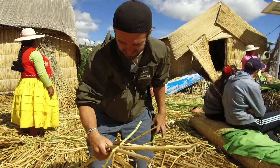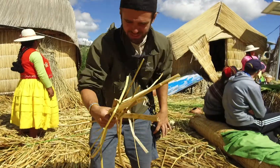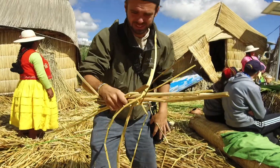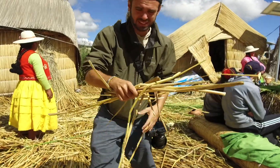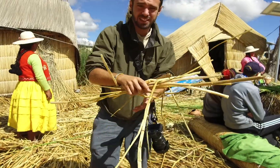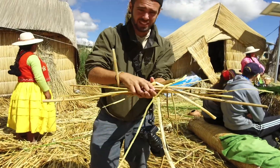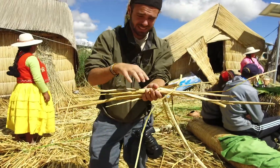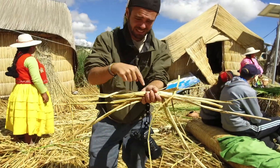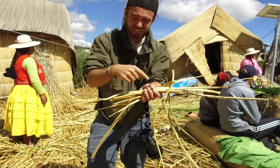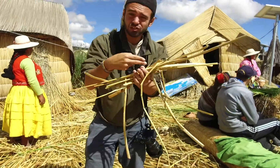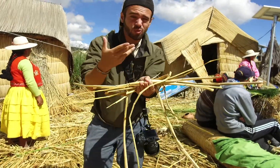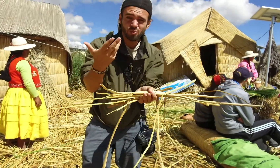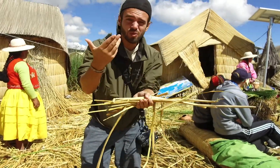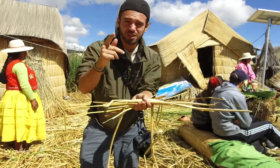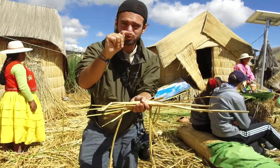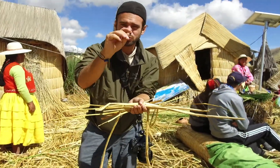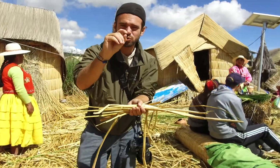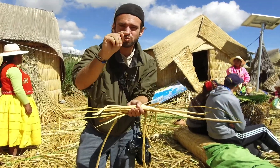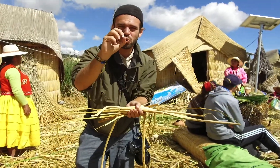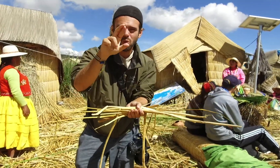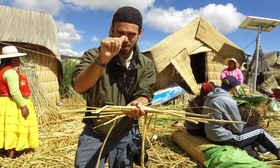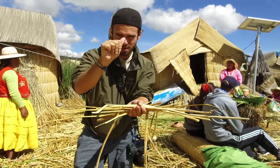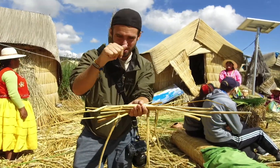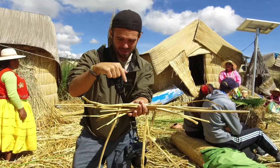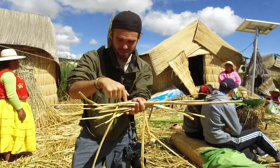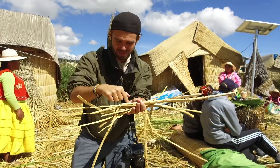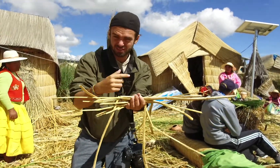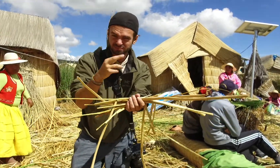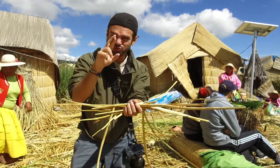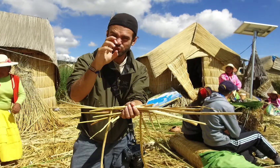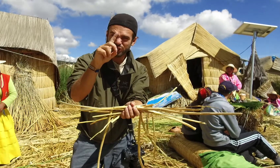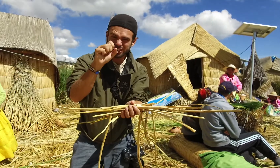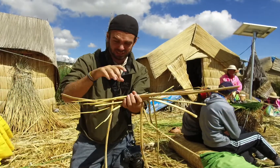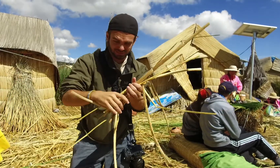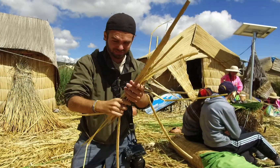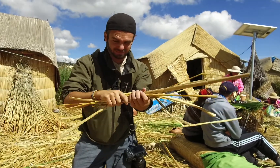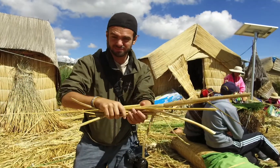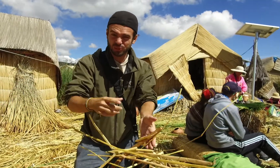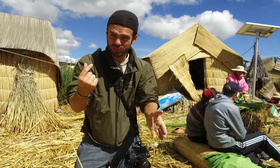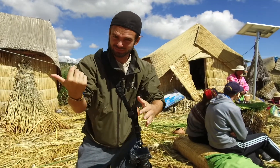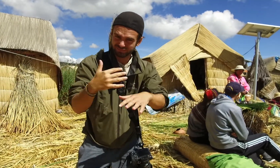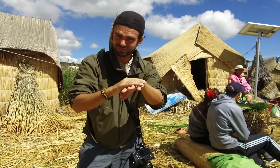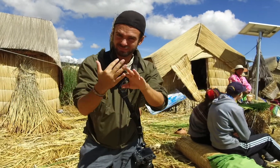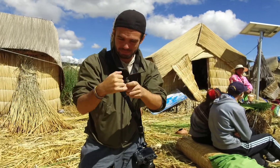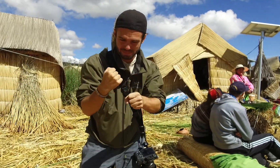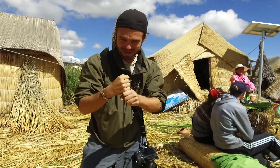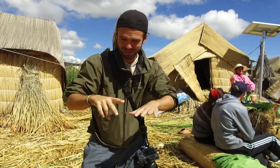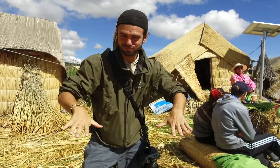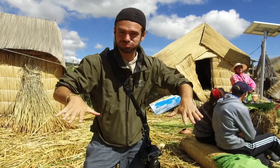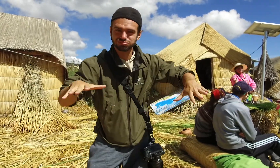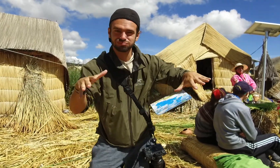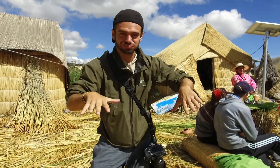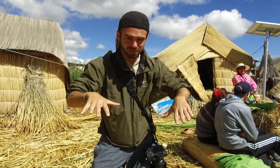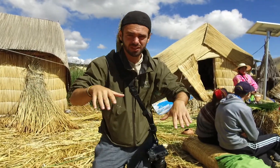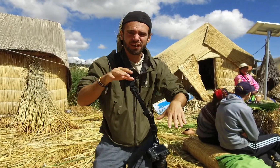This plant type is called "totora reeds" It's the plants that develop and interweave form a natural layer called Khili that supports an island.